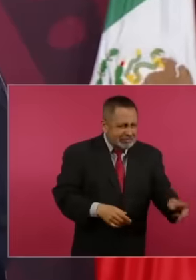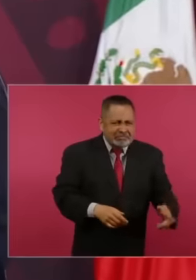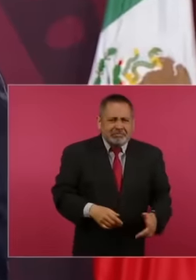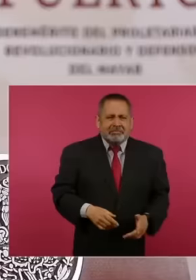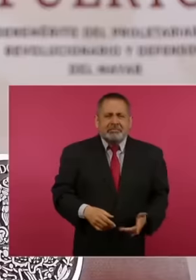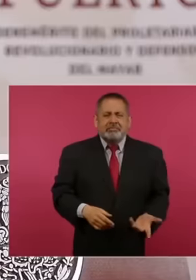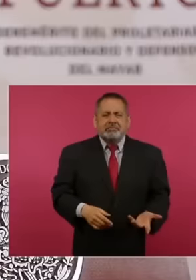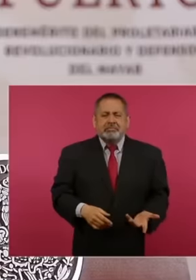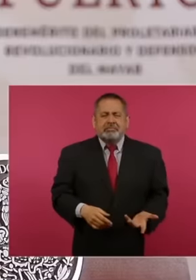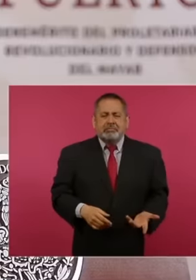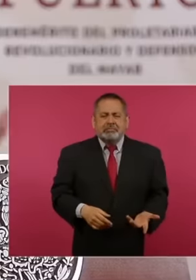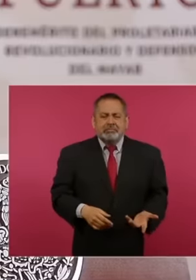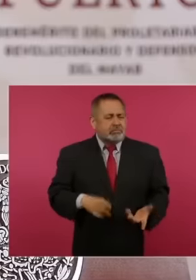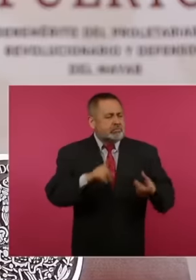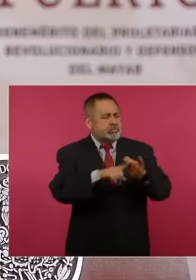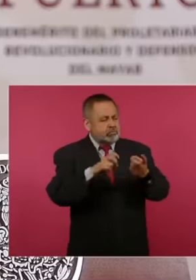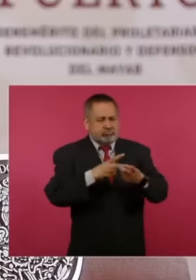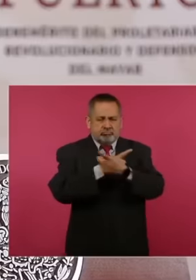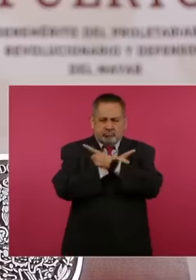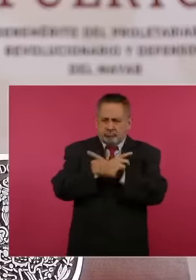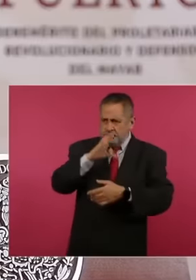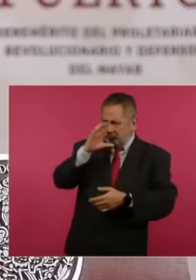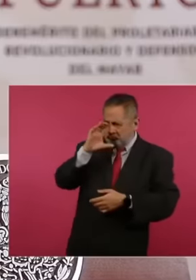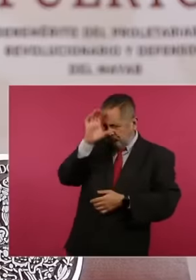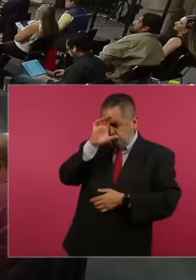What is the moral authority?